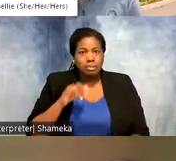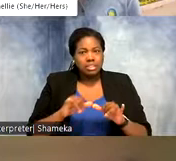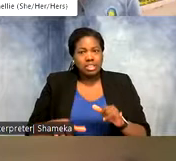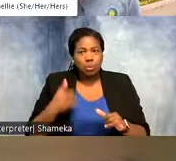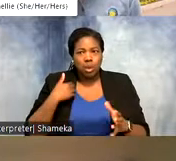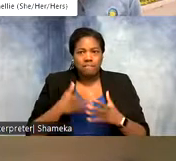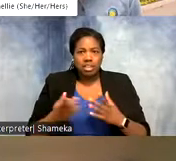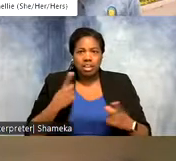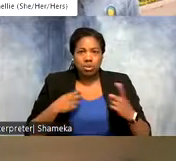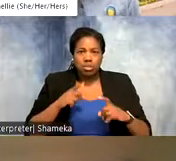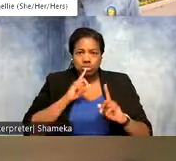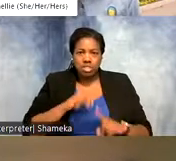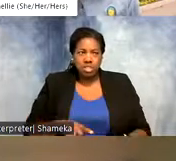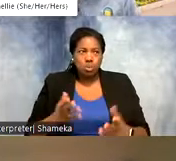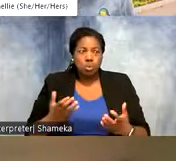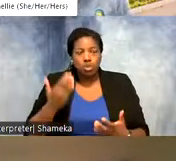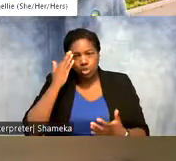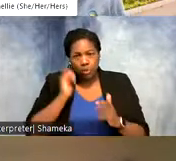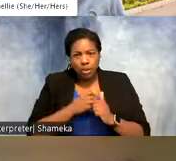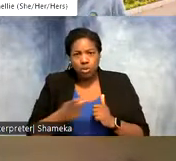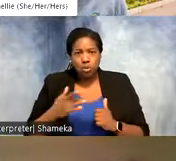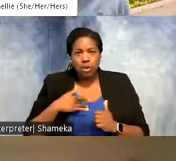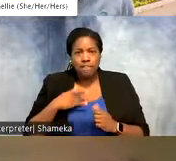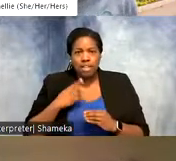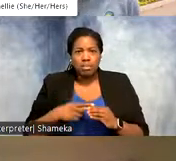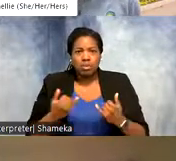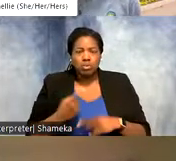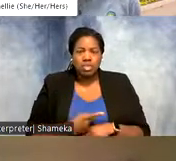questions to answer. We just want to know how you felt about today's program and how it left